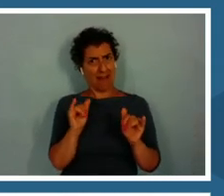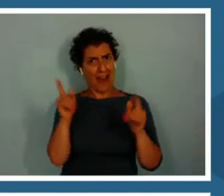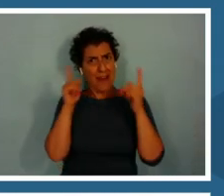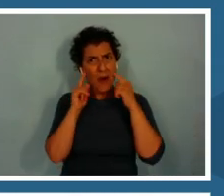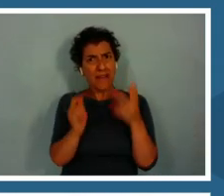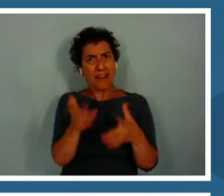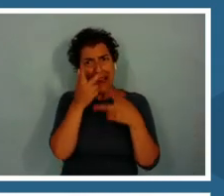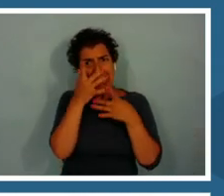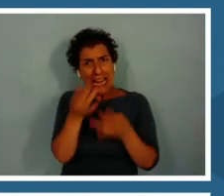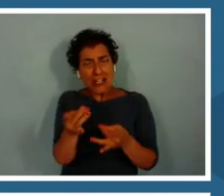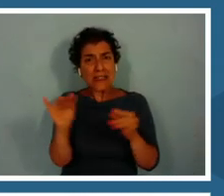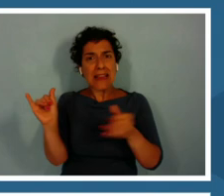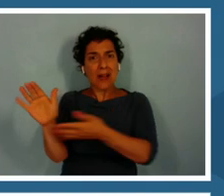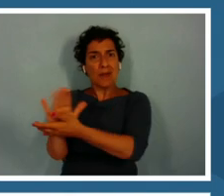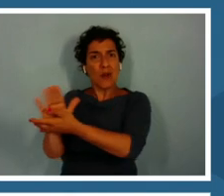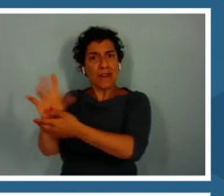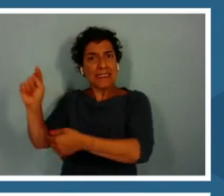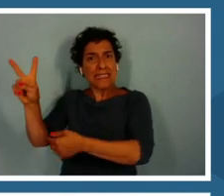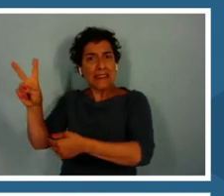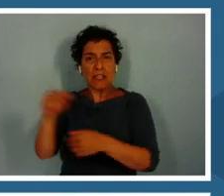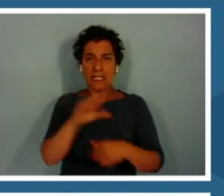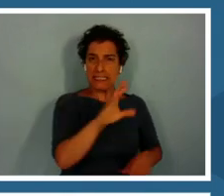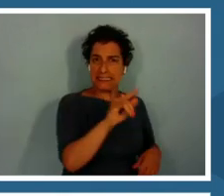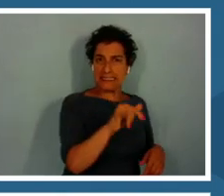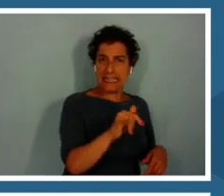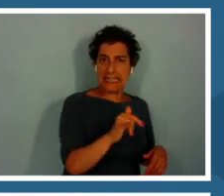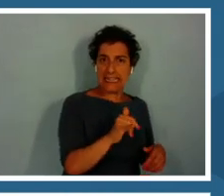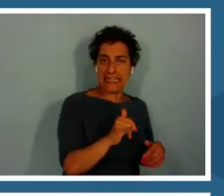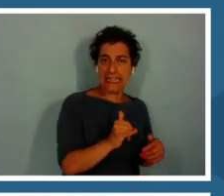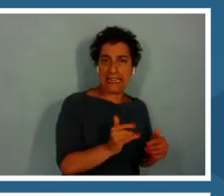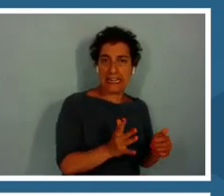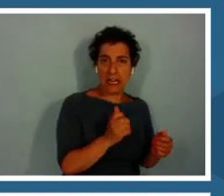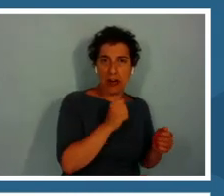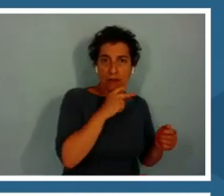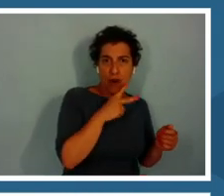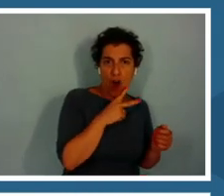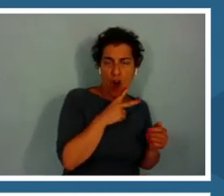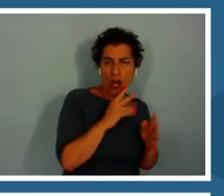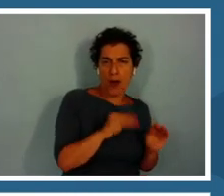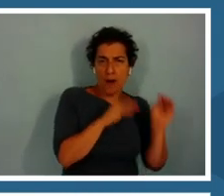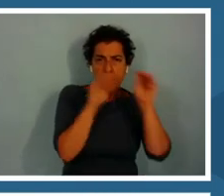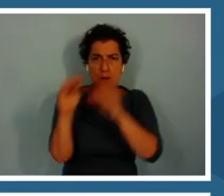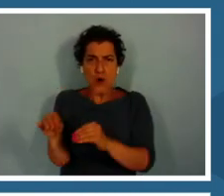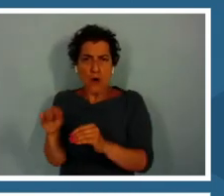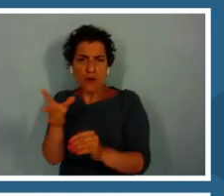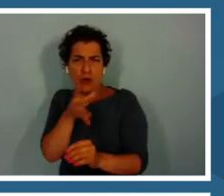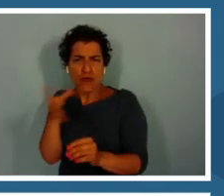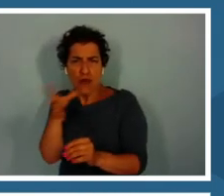You have this city frog moves into a rural pond and falls in love with the mayor of the